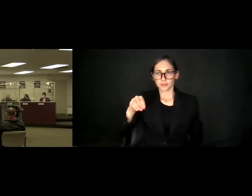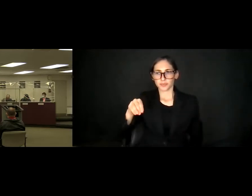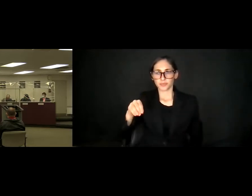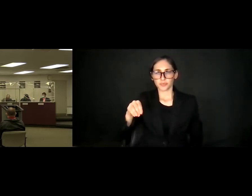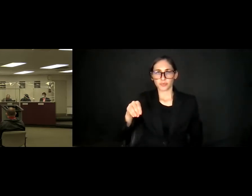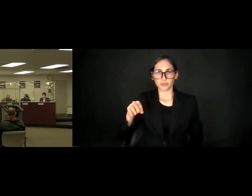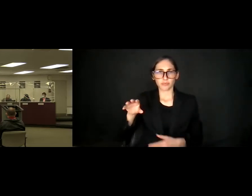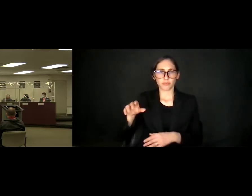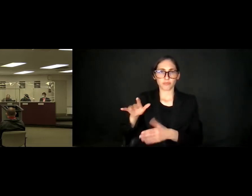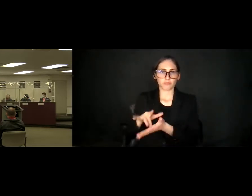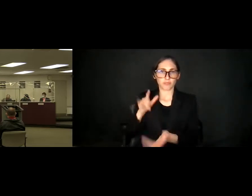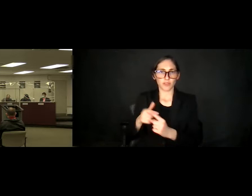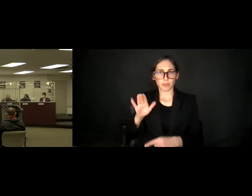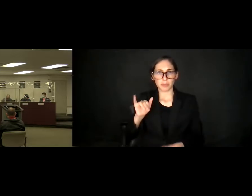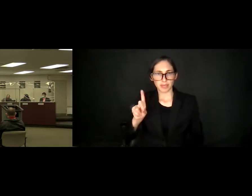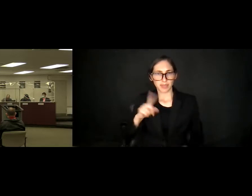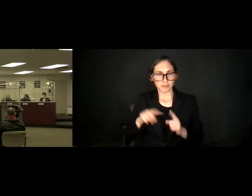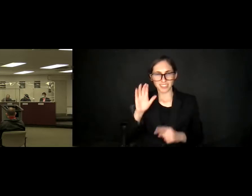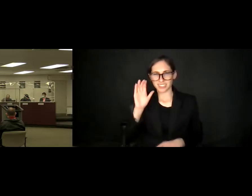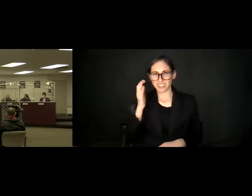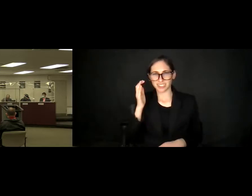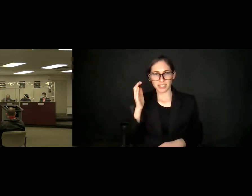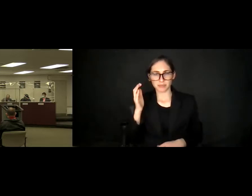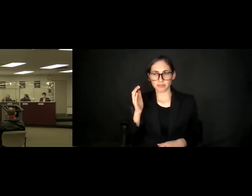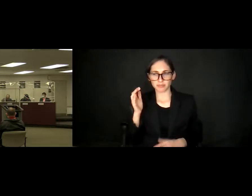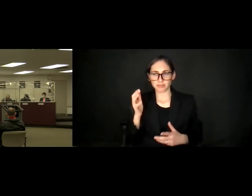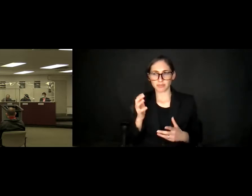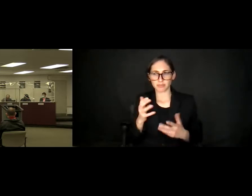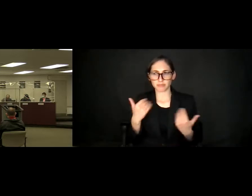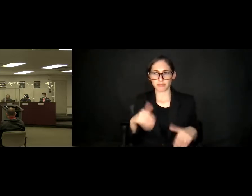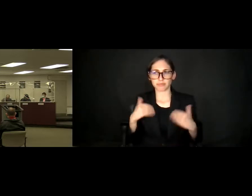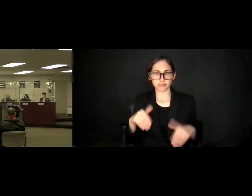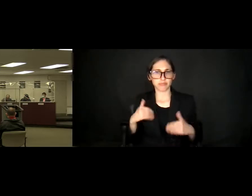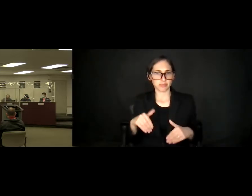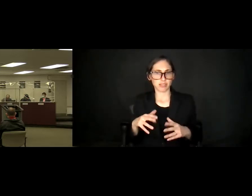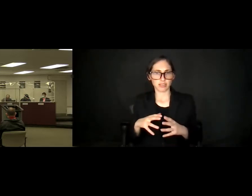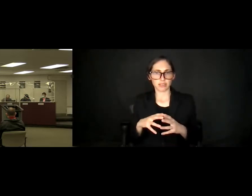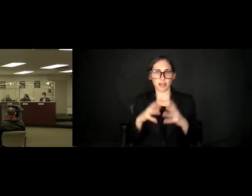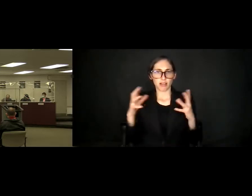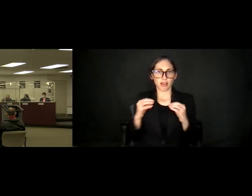But this seems to be a lot more uh, allocated than 10%.